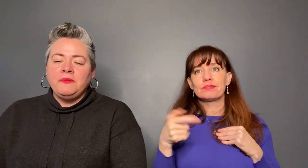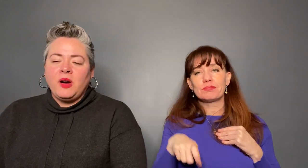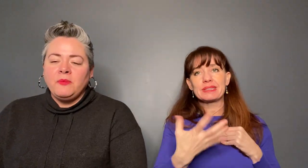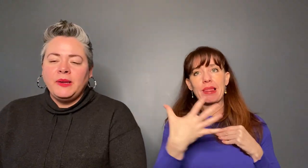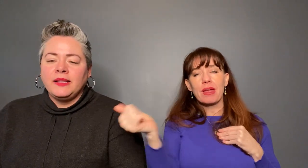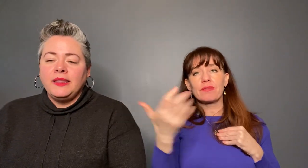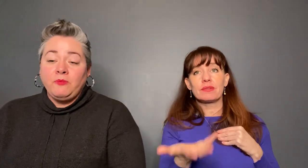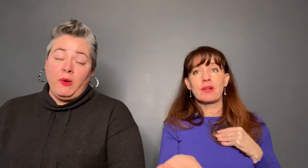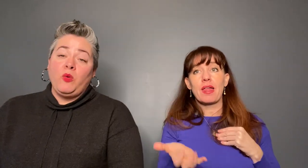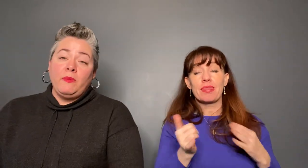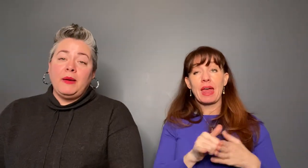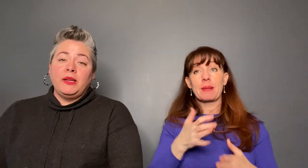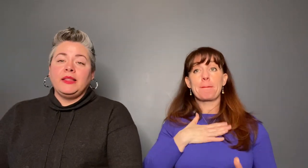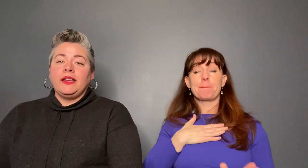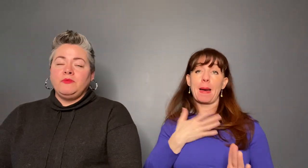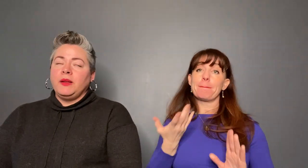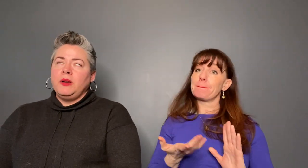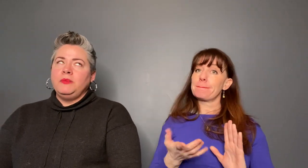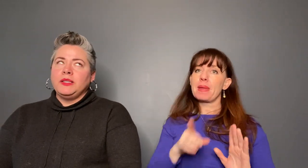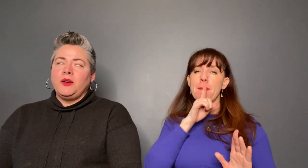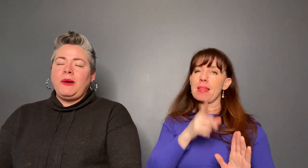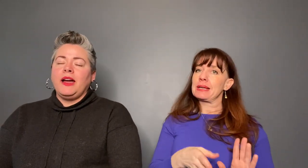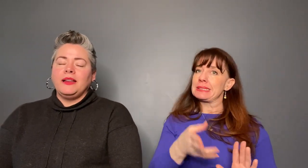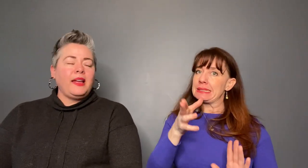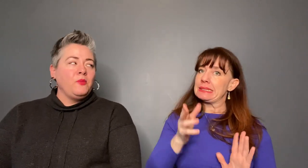thing. I'm hoping to go back and I will,